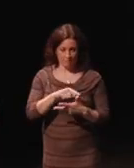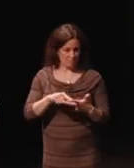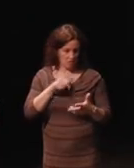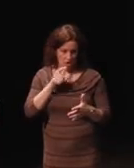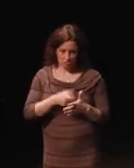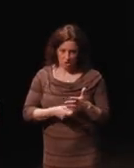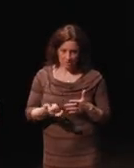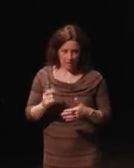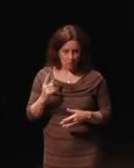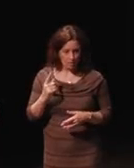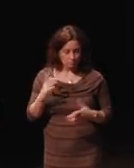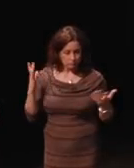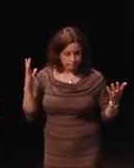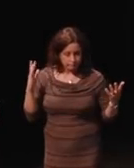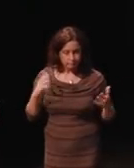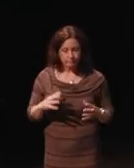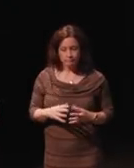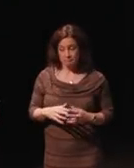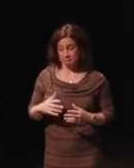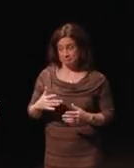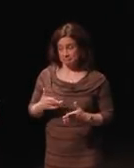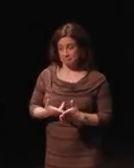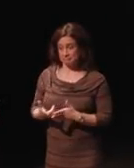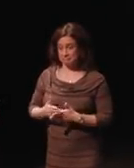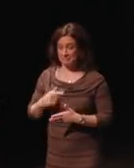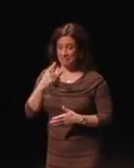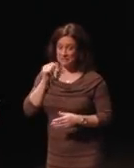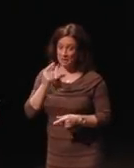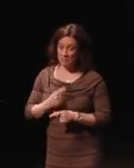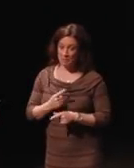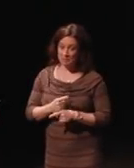I think it's not appropriate to charge anybody for access.